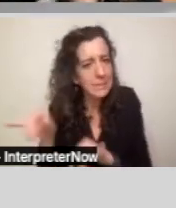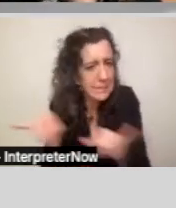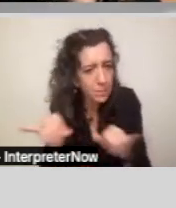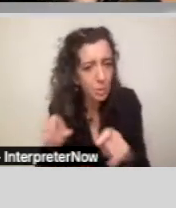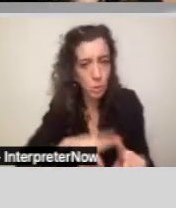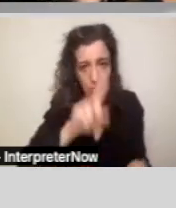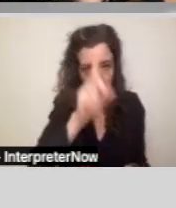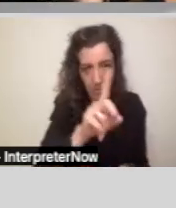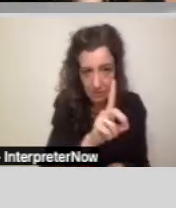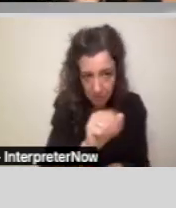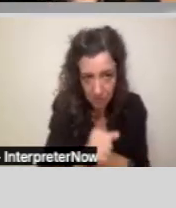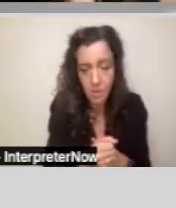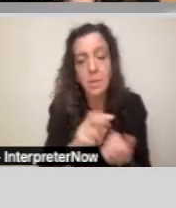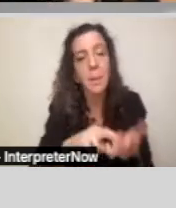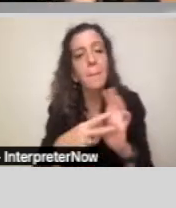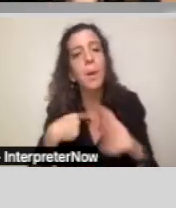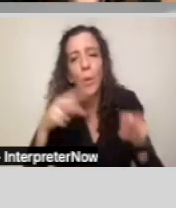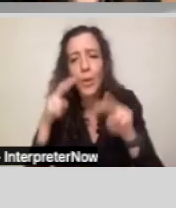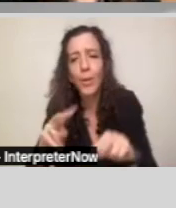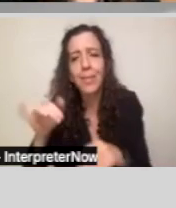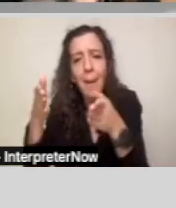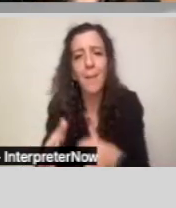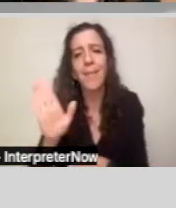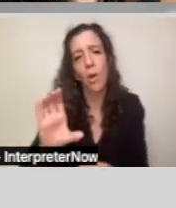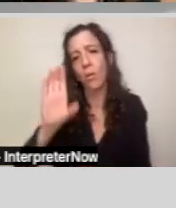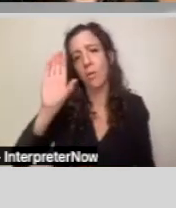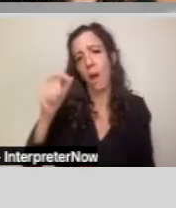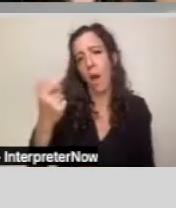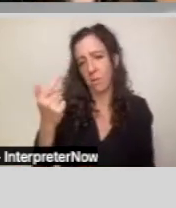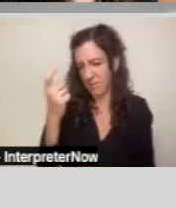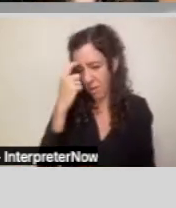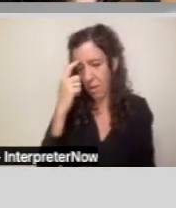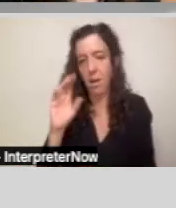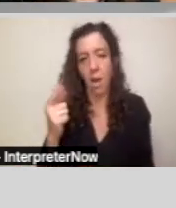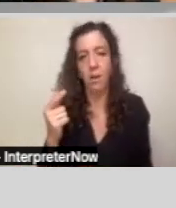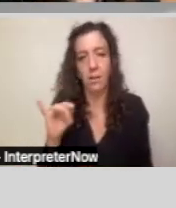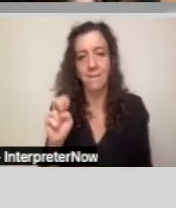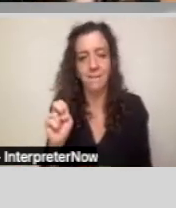And so we look at the cognitive skills, so they would do an IQ test and so the person